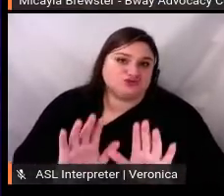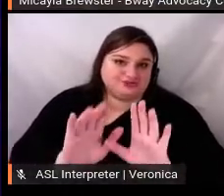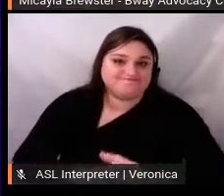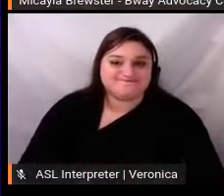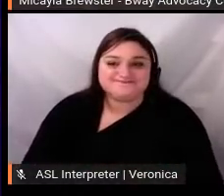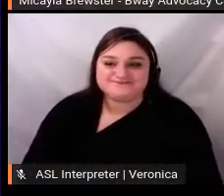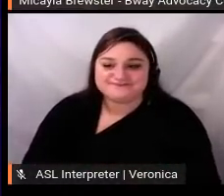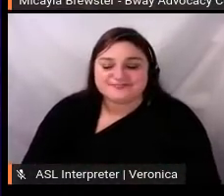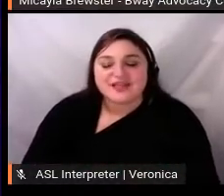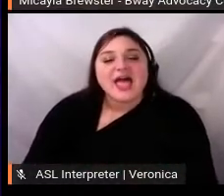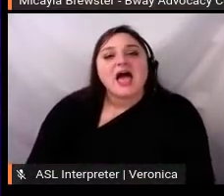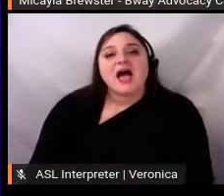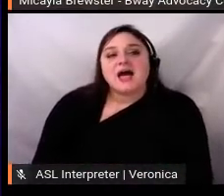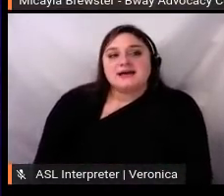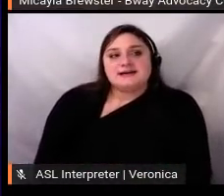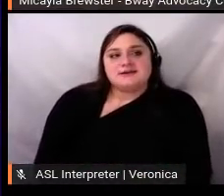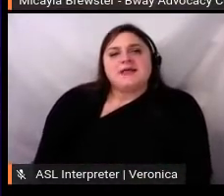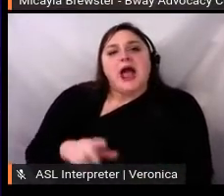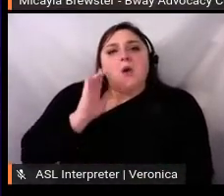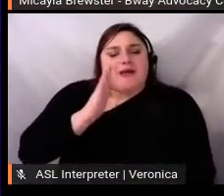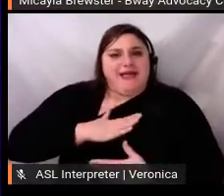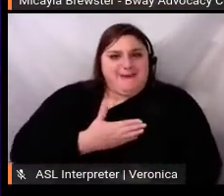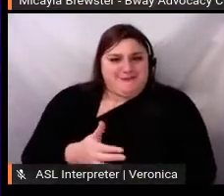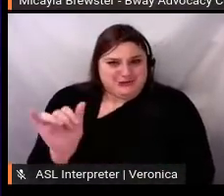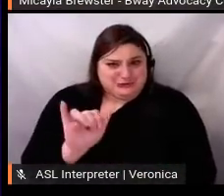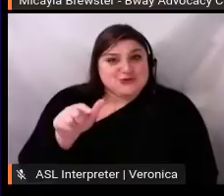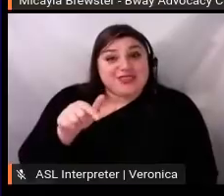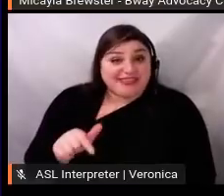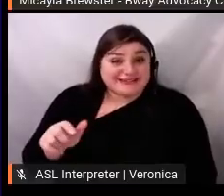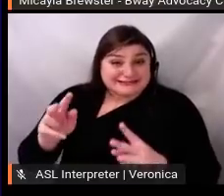sensitive and personal subject! And some people might not feel